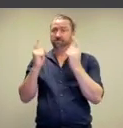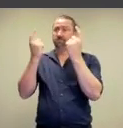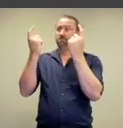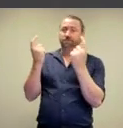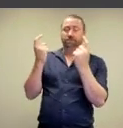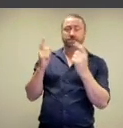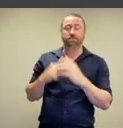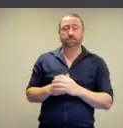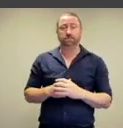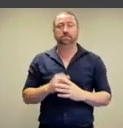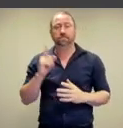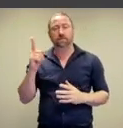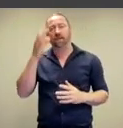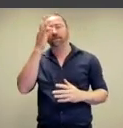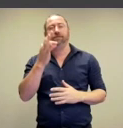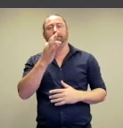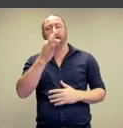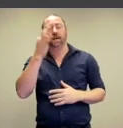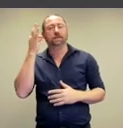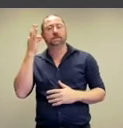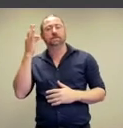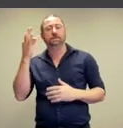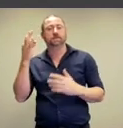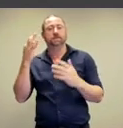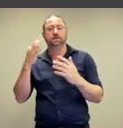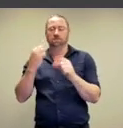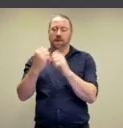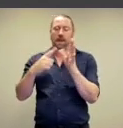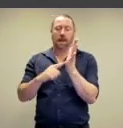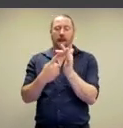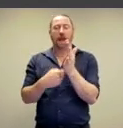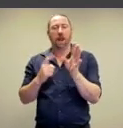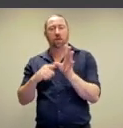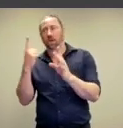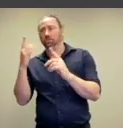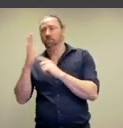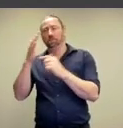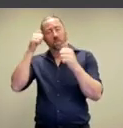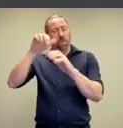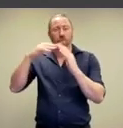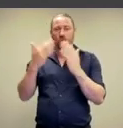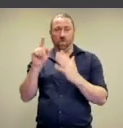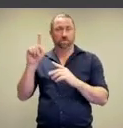this work hangs in the Musee d'Orsay in France one of the most significant